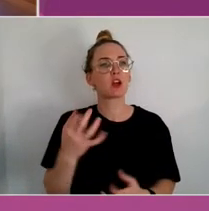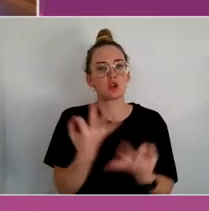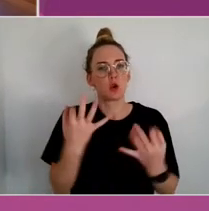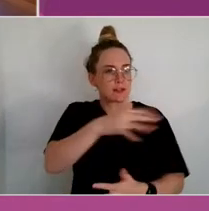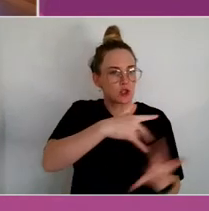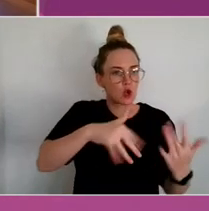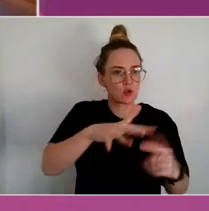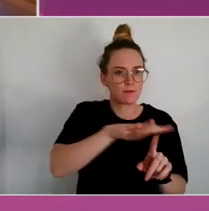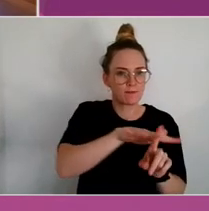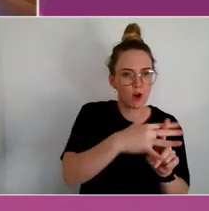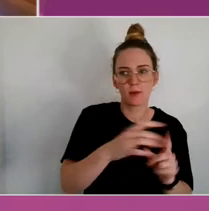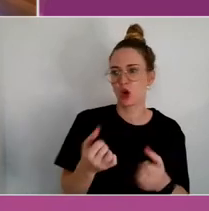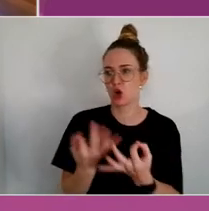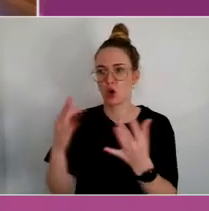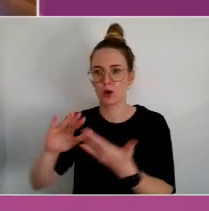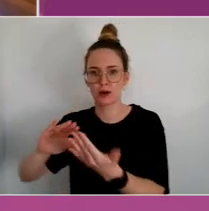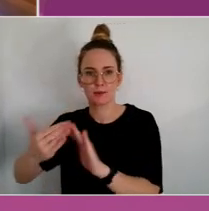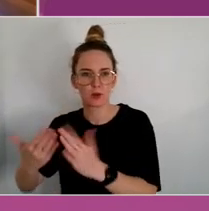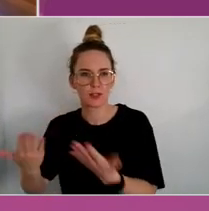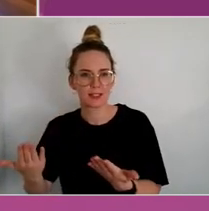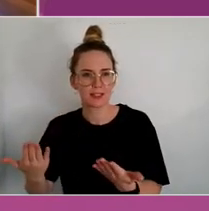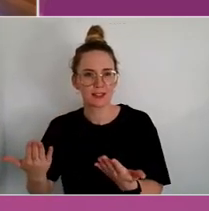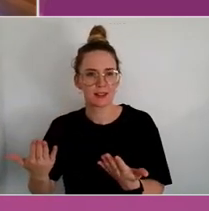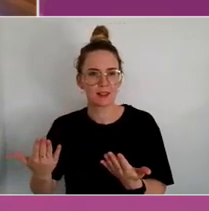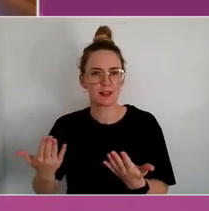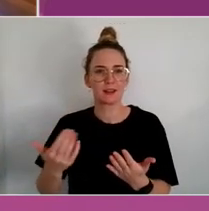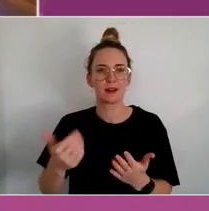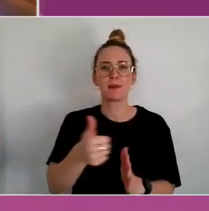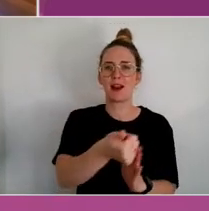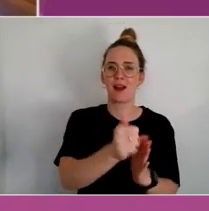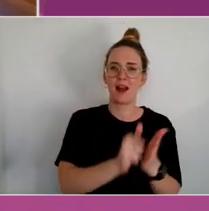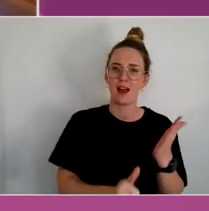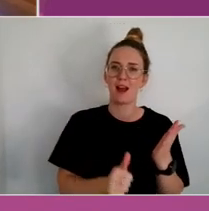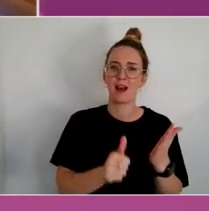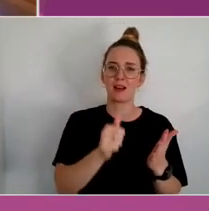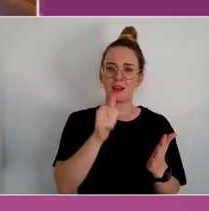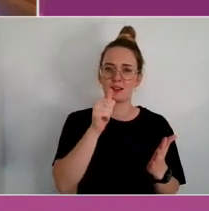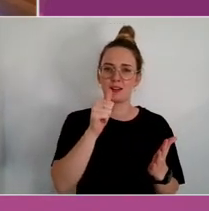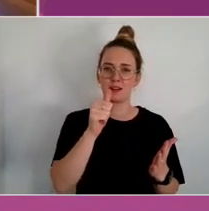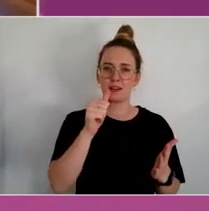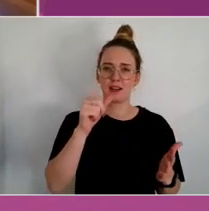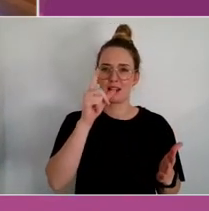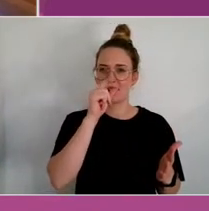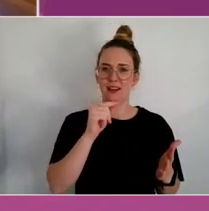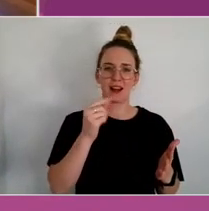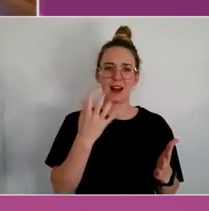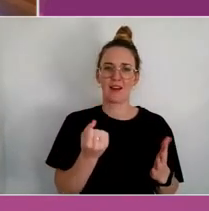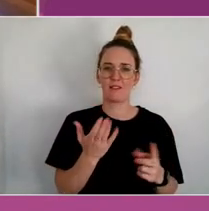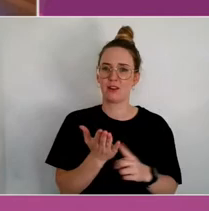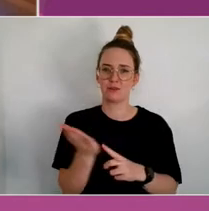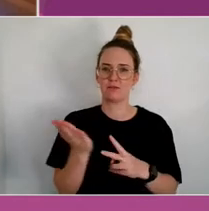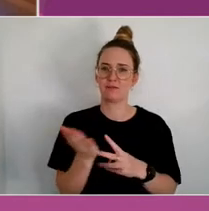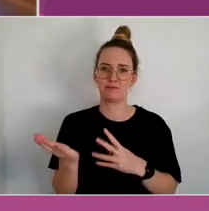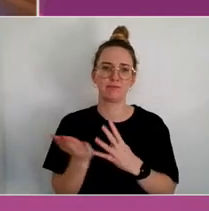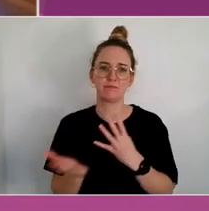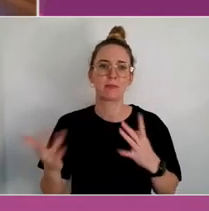And art can be done in a participatory way that extends beyond the individual to embrace